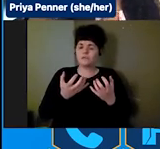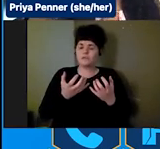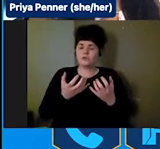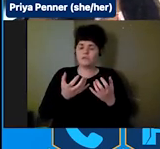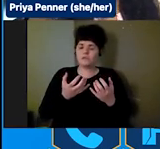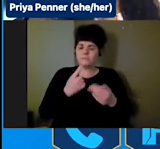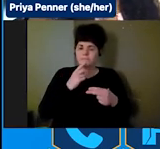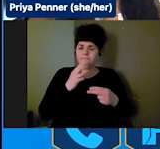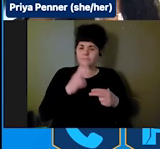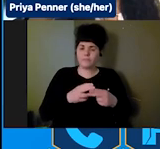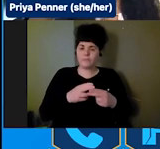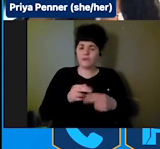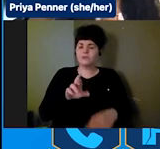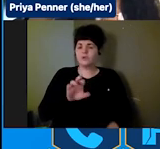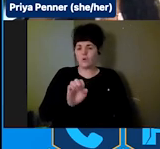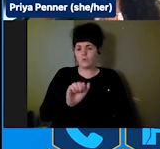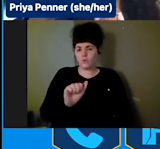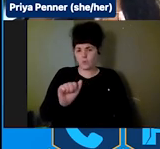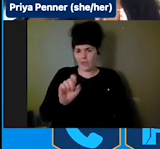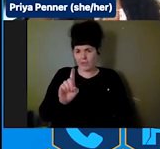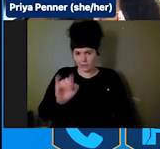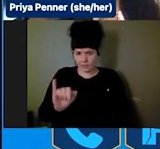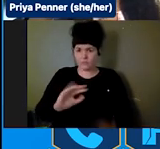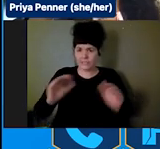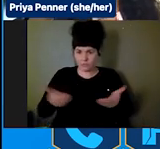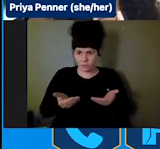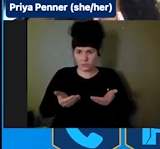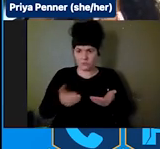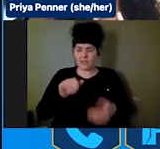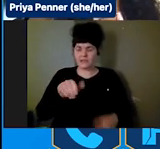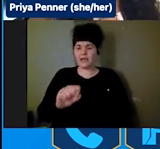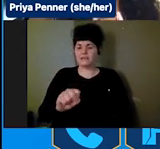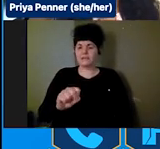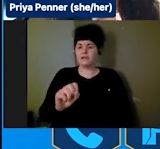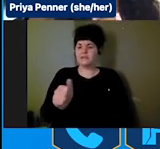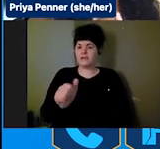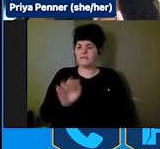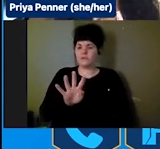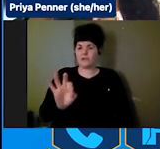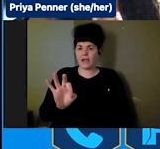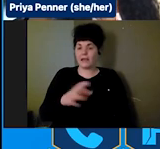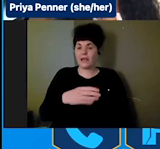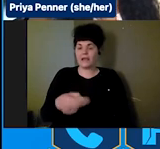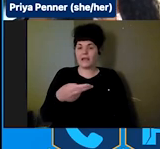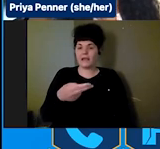introduced -- that's S. 1049 and H.R. 2371 -- we do have